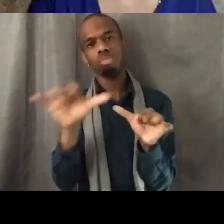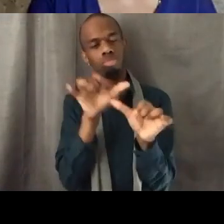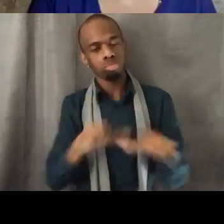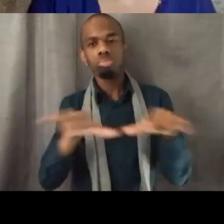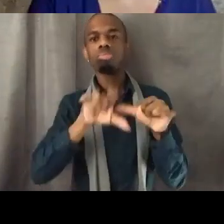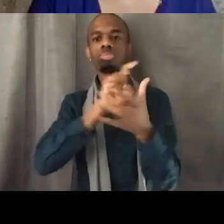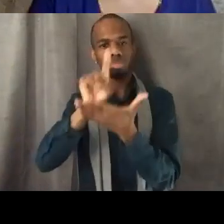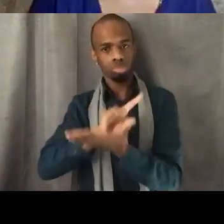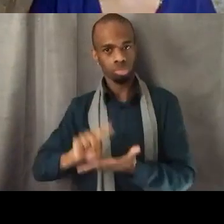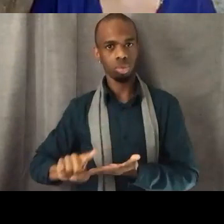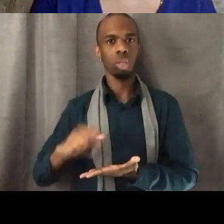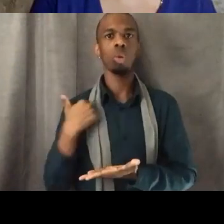and